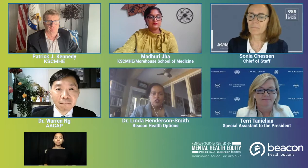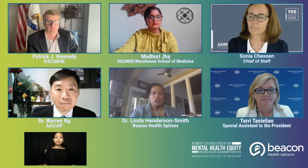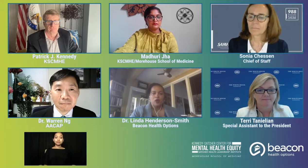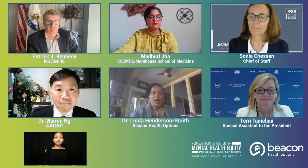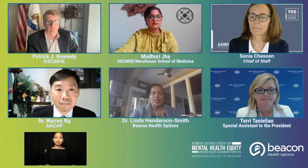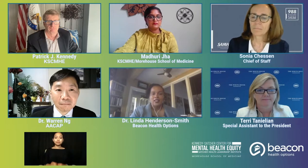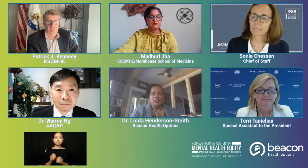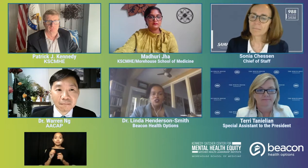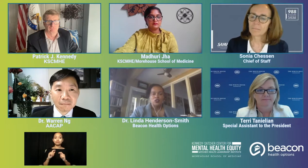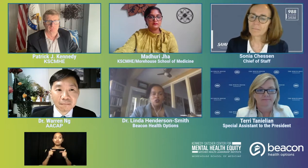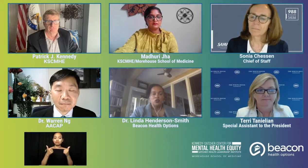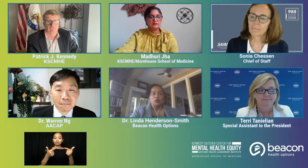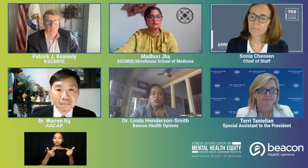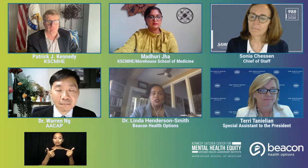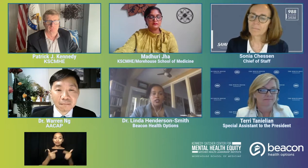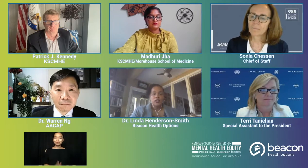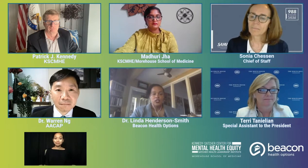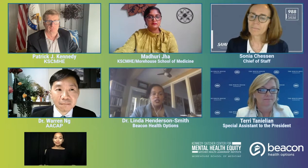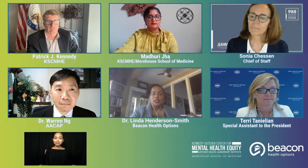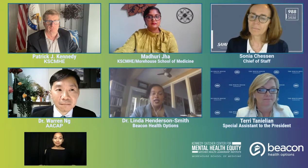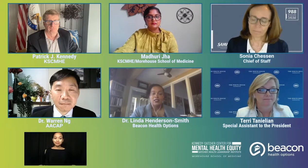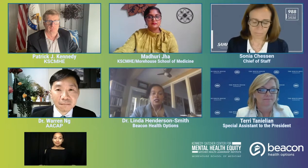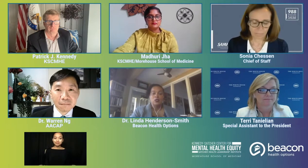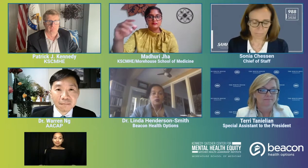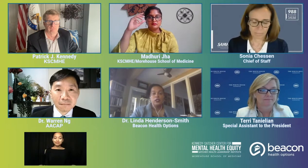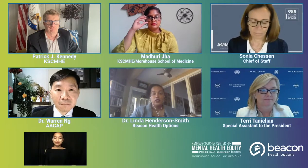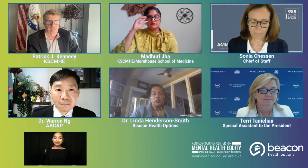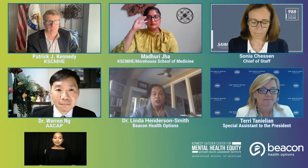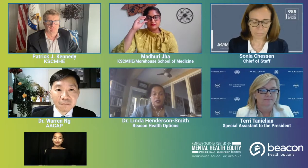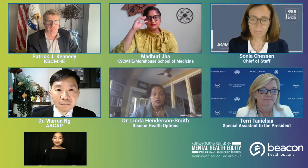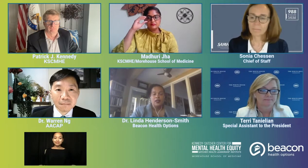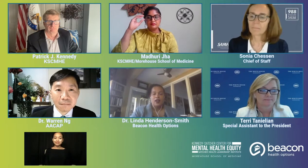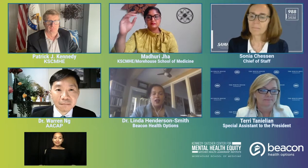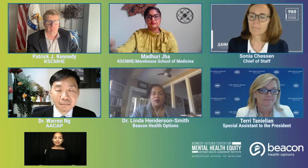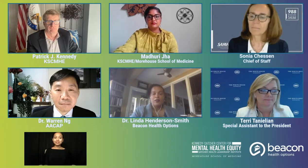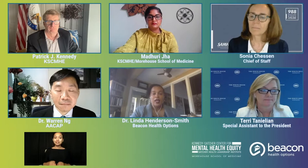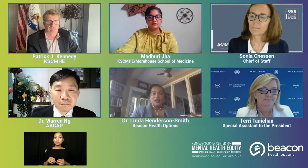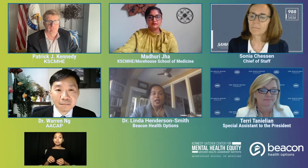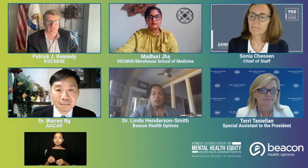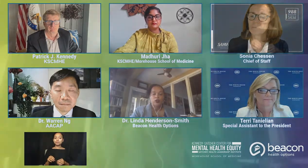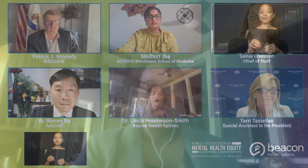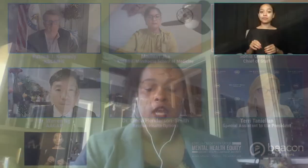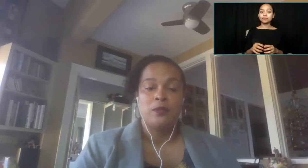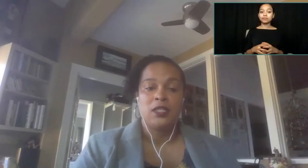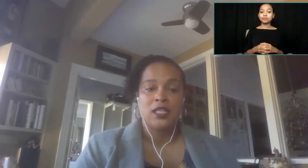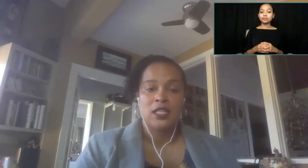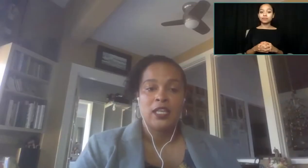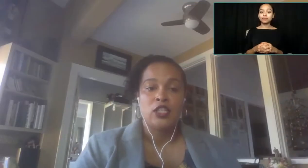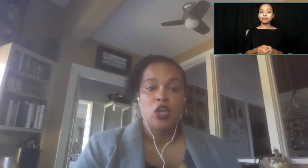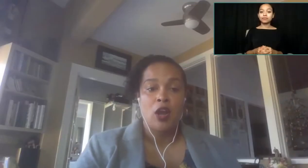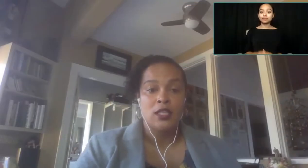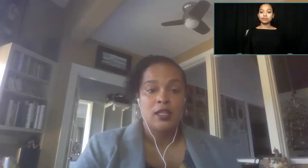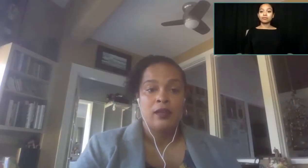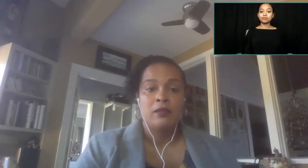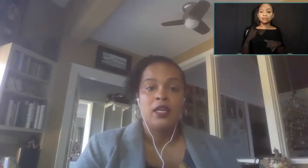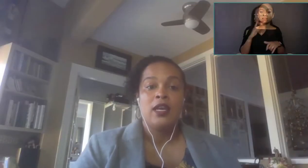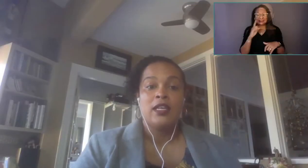So, access to clinicians, access to peers that can actually help de-escalate, talk to them,